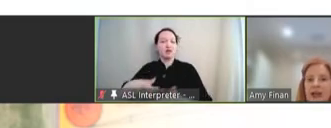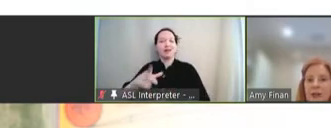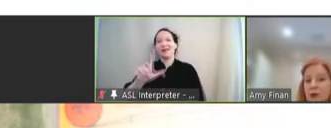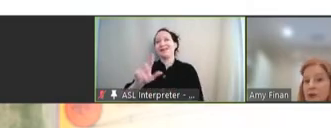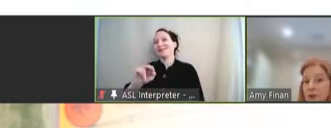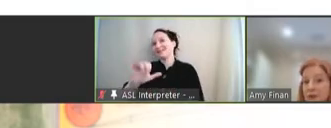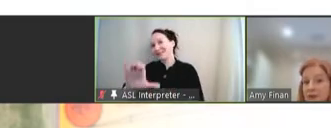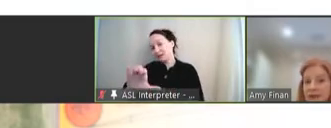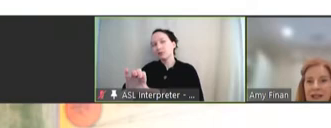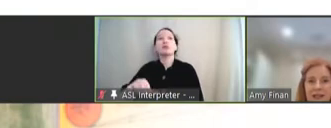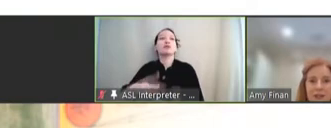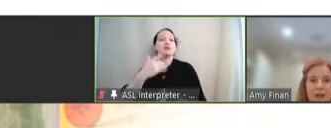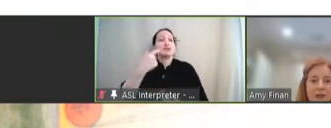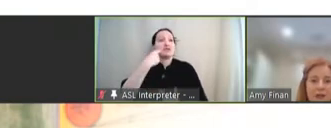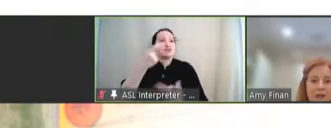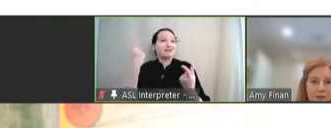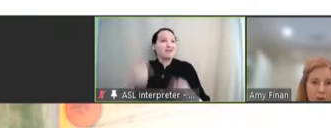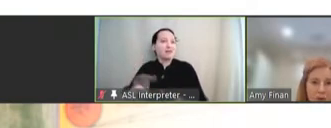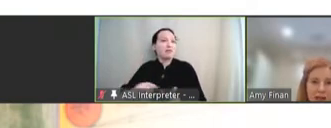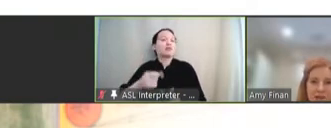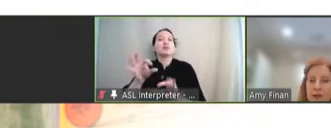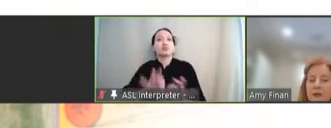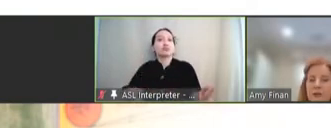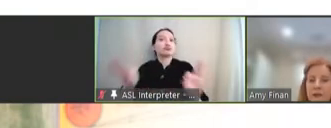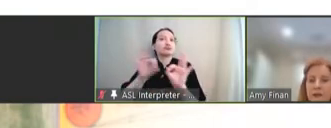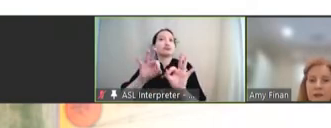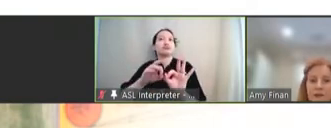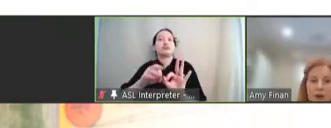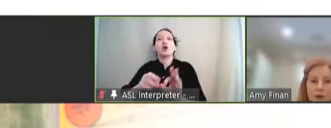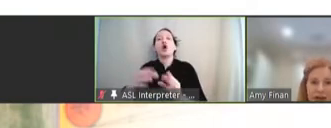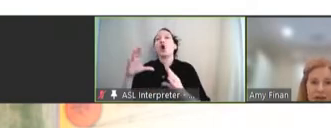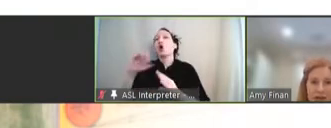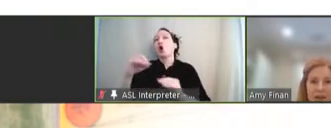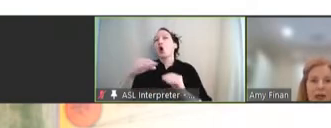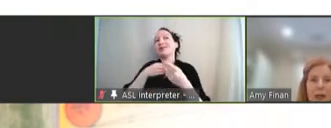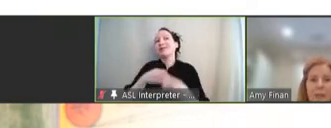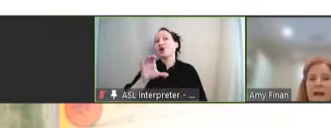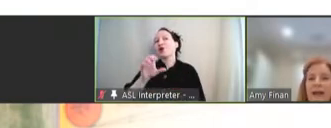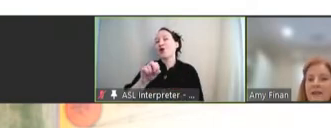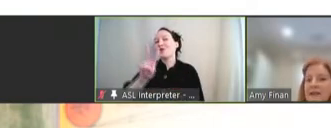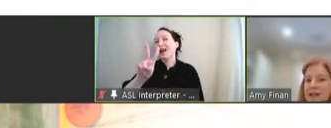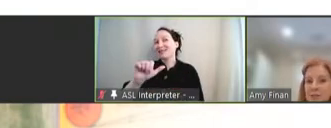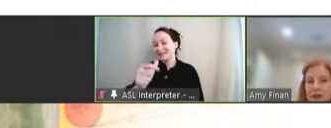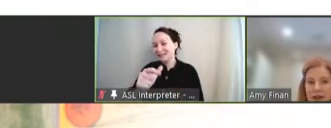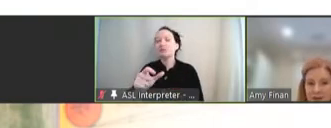and most recently, has played a critical role as the co-leader of COVAX. Many of the same thought